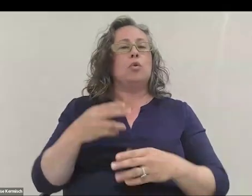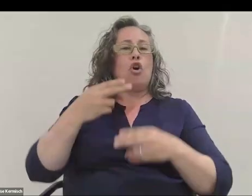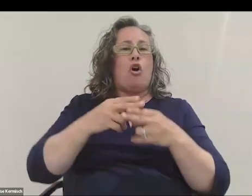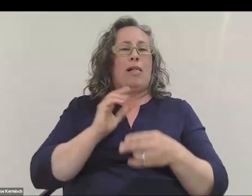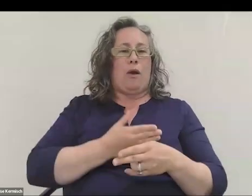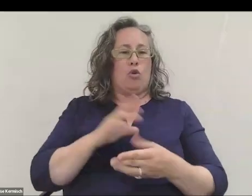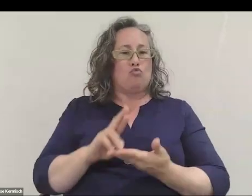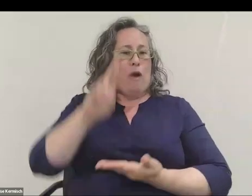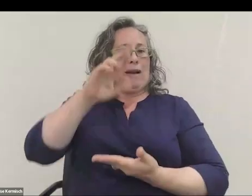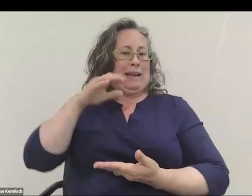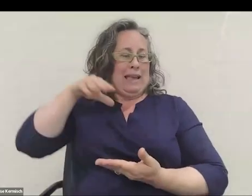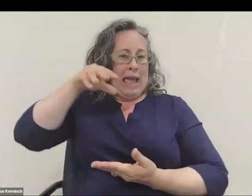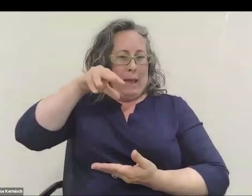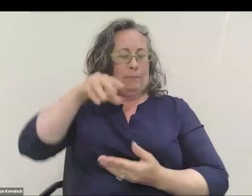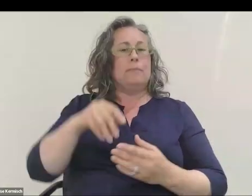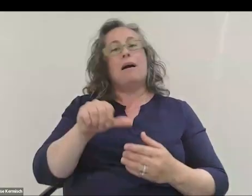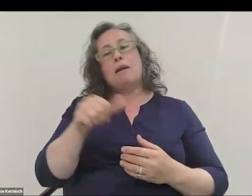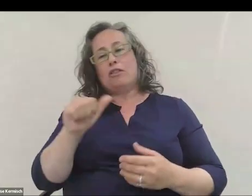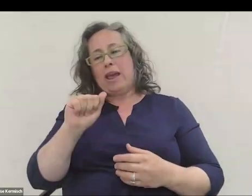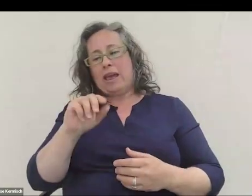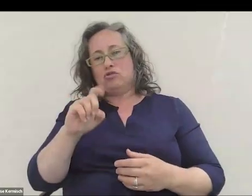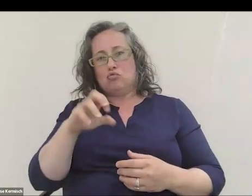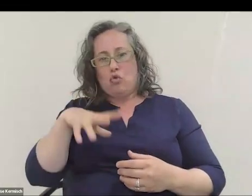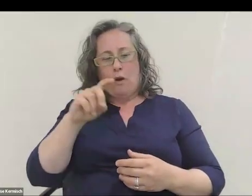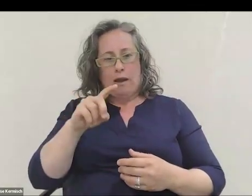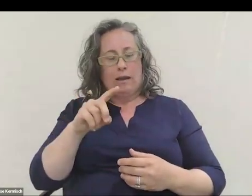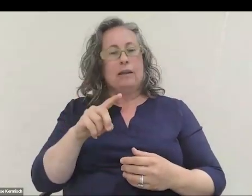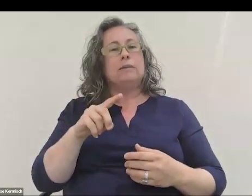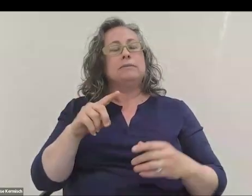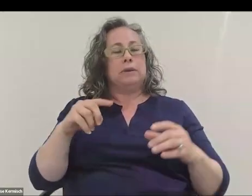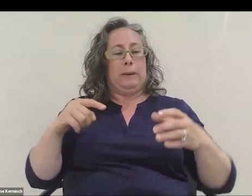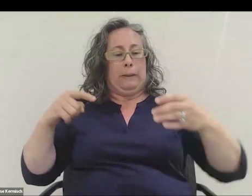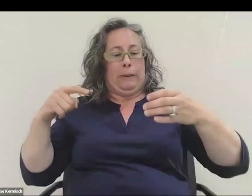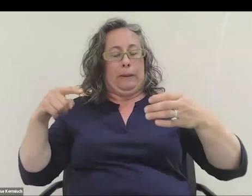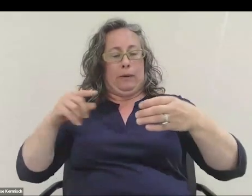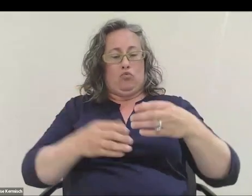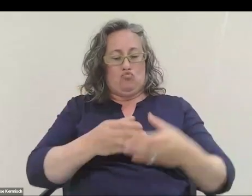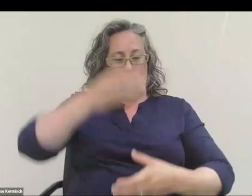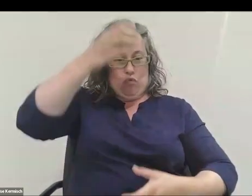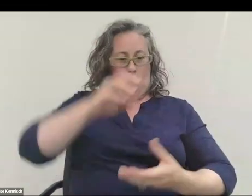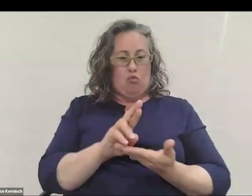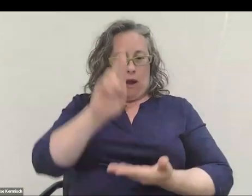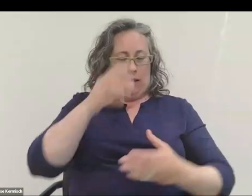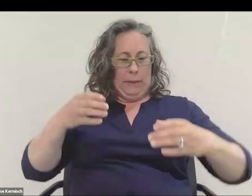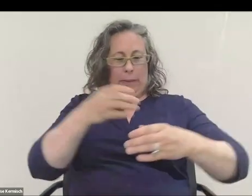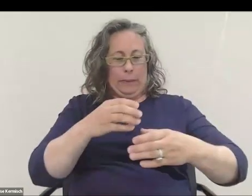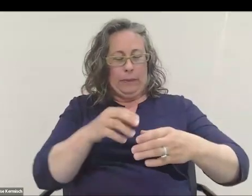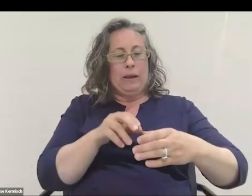where we took another Android phone, drilled a hole in the side of a sounding rocket, taped it on the inside with the camera pointing out of the hole,